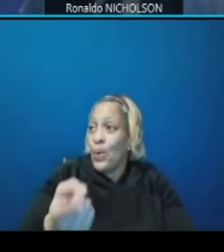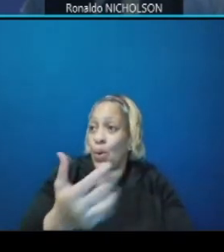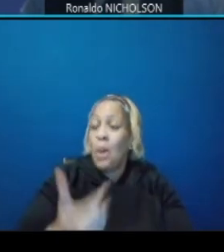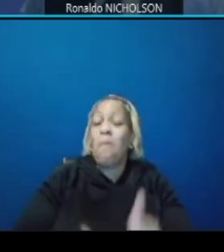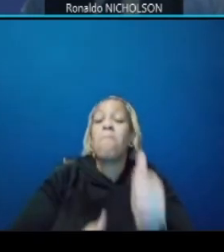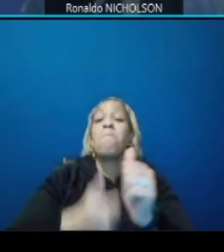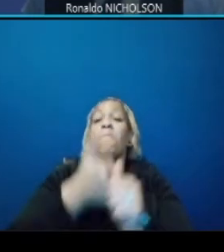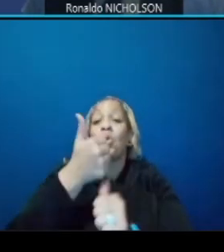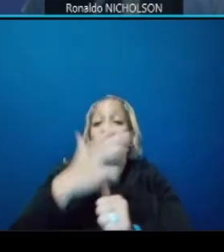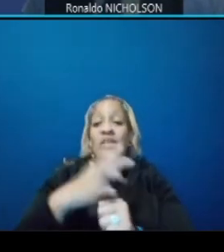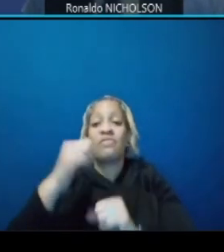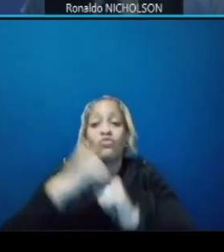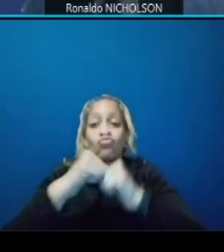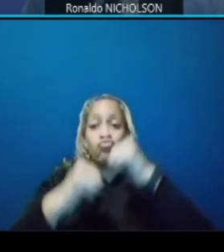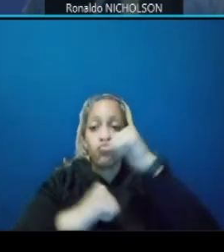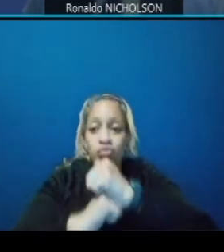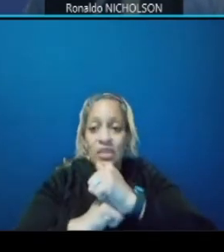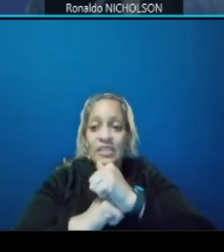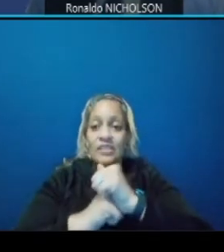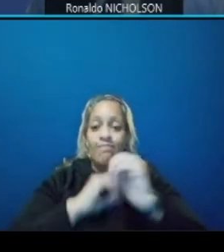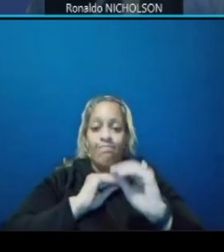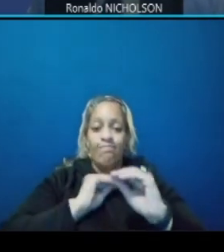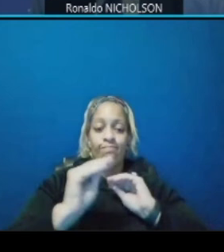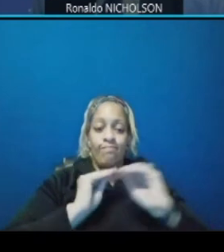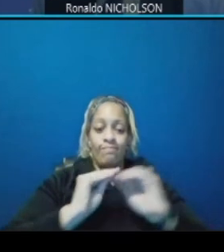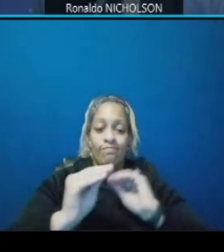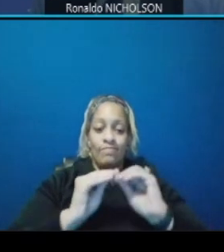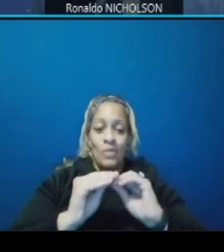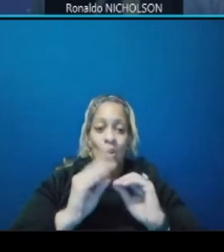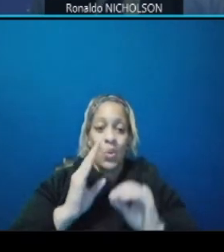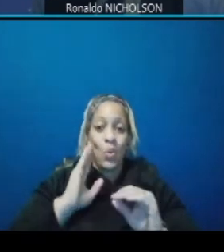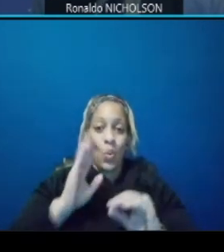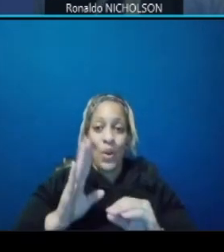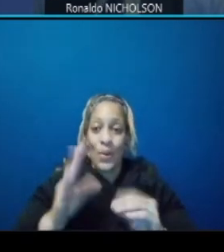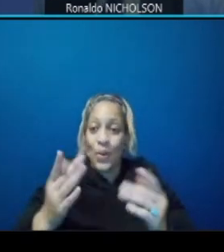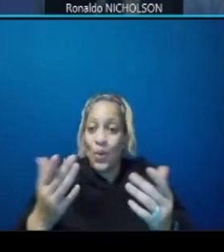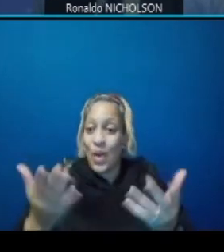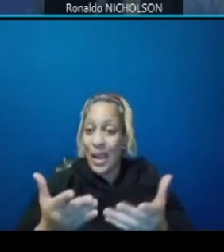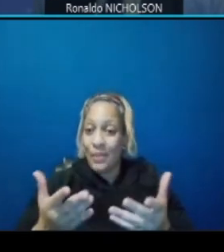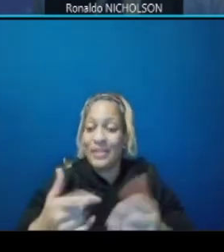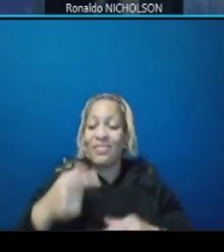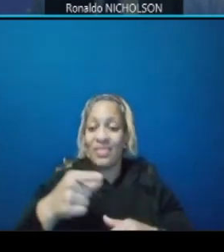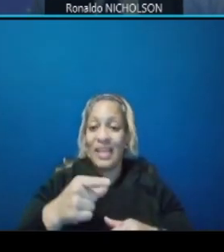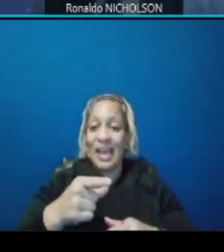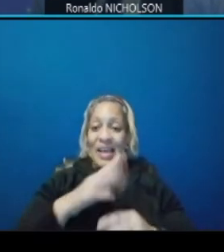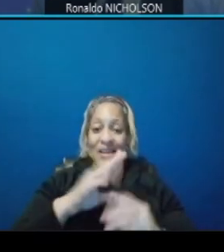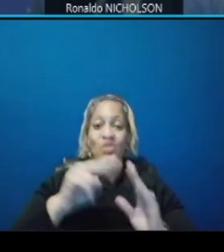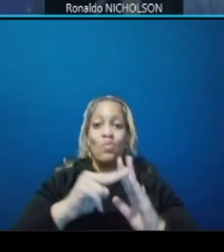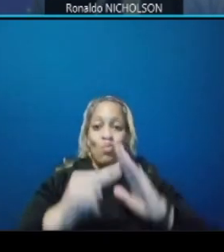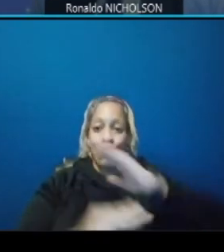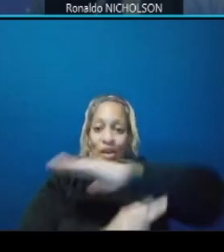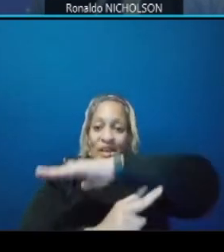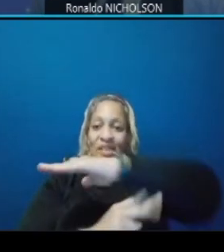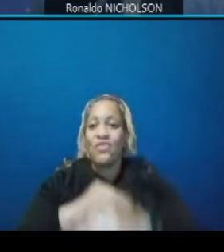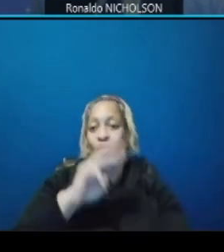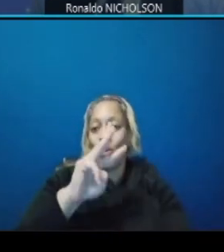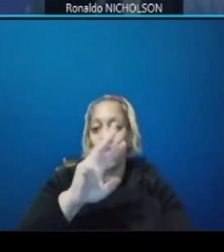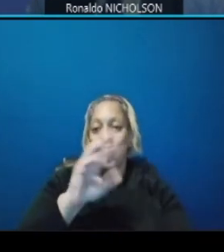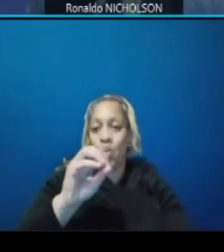um duration will be constructing the whitlock bridge and the new interchange configuration